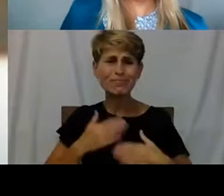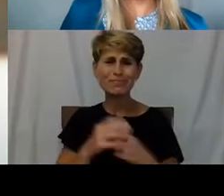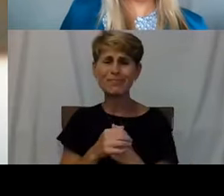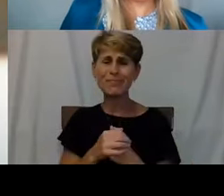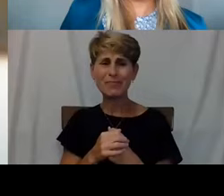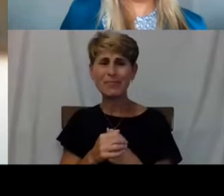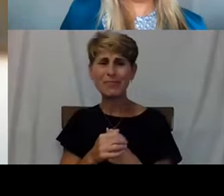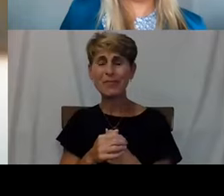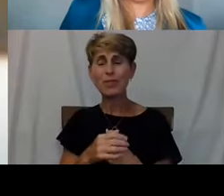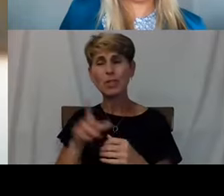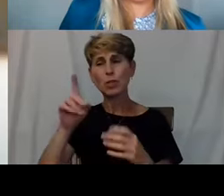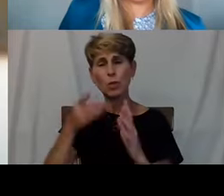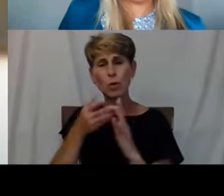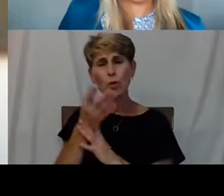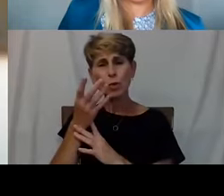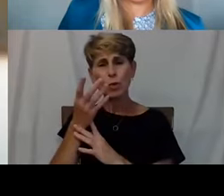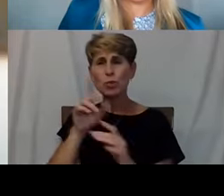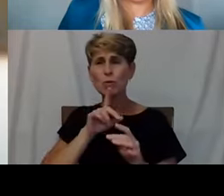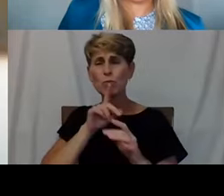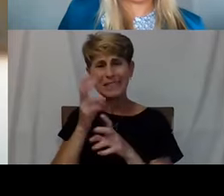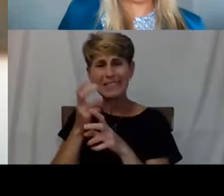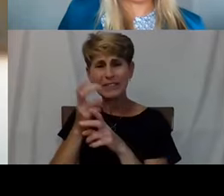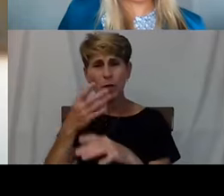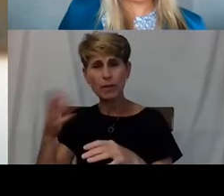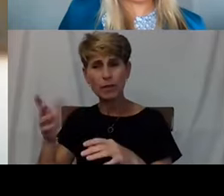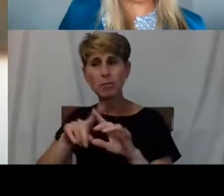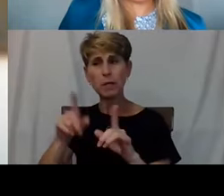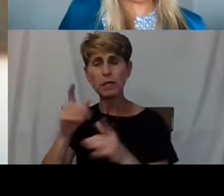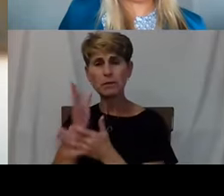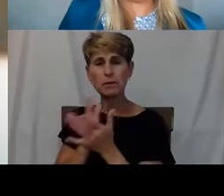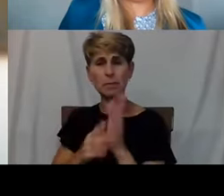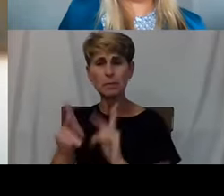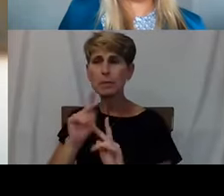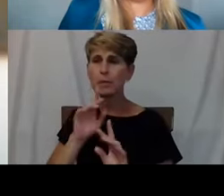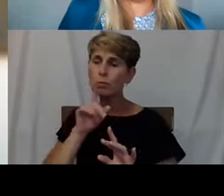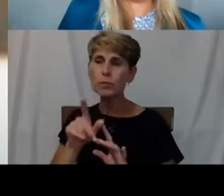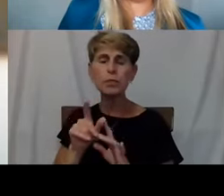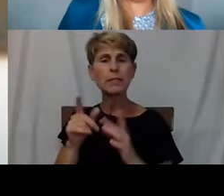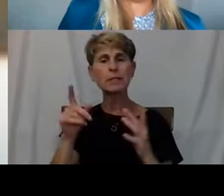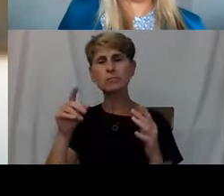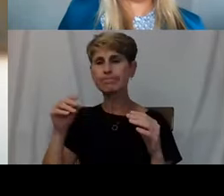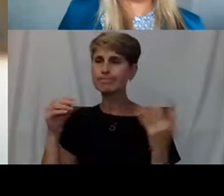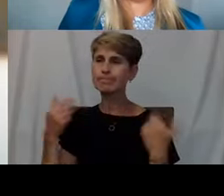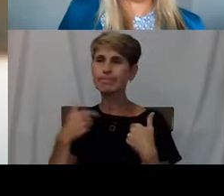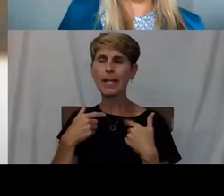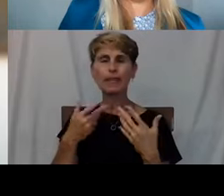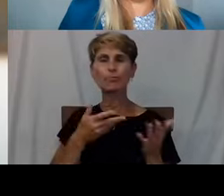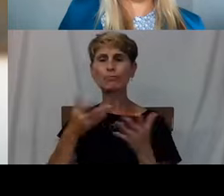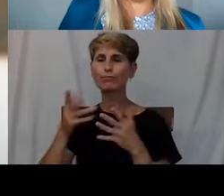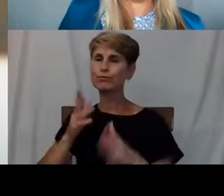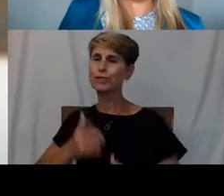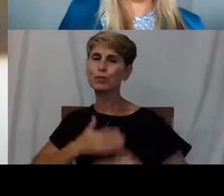but people who find joy in spreading our new cause of joy, those are good people for the life.